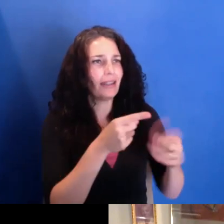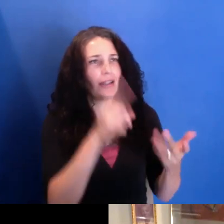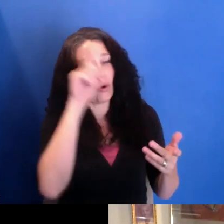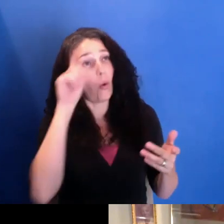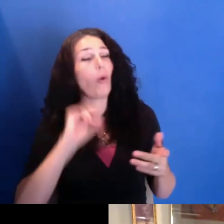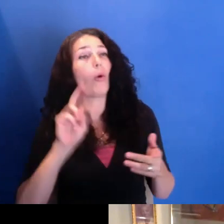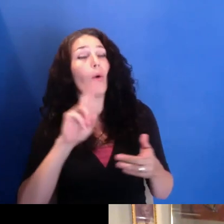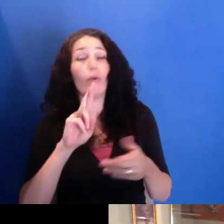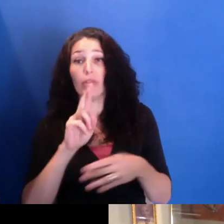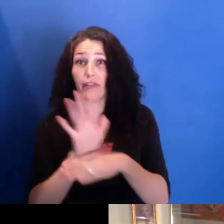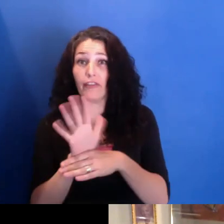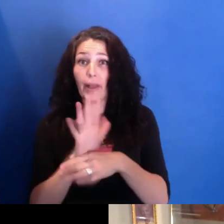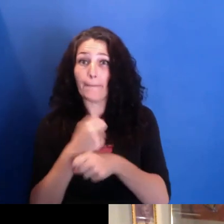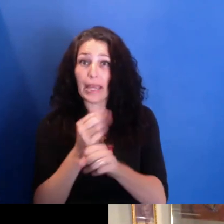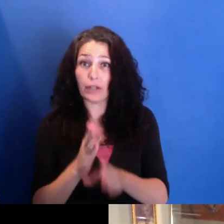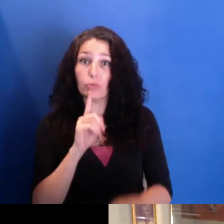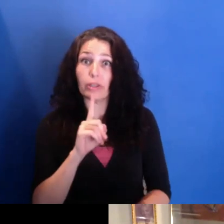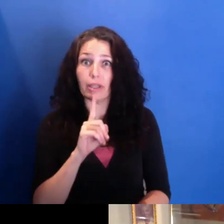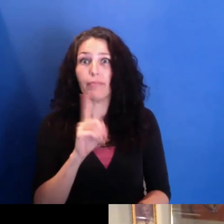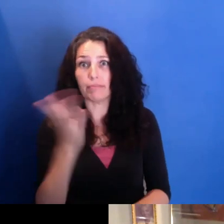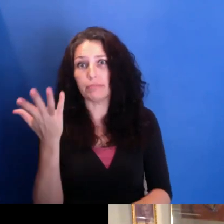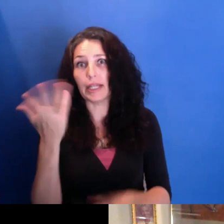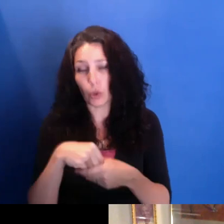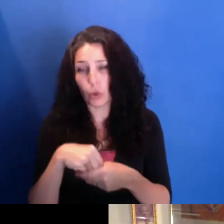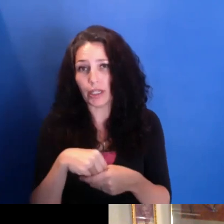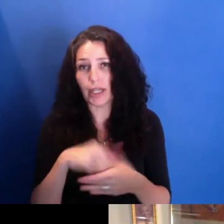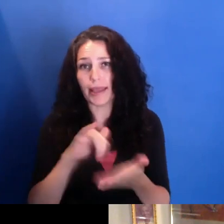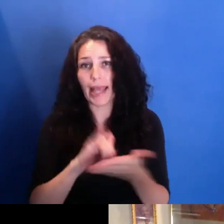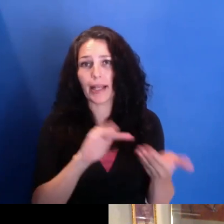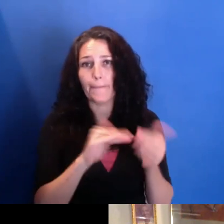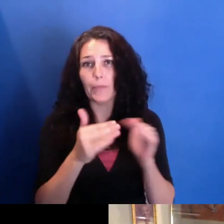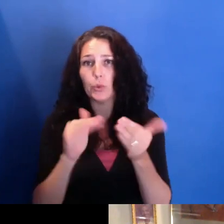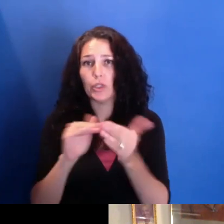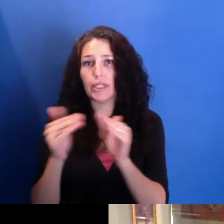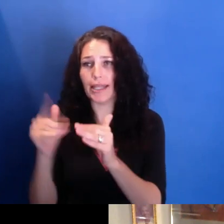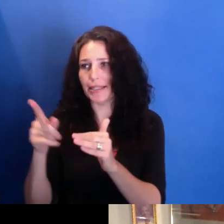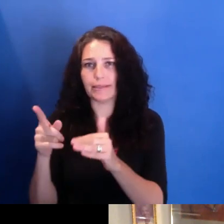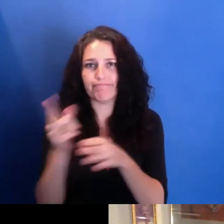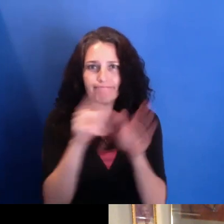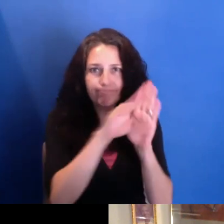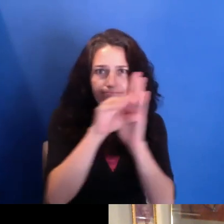I mean, I think the earliest example, I think of-- and it really wasn't a fully edited film-- was